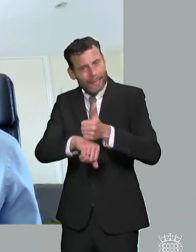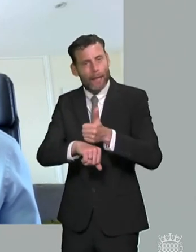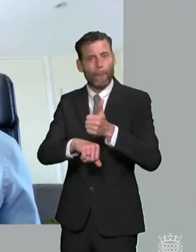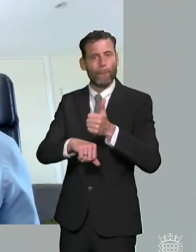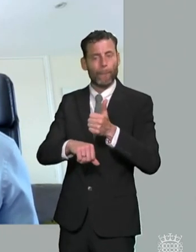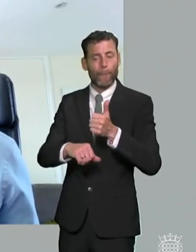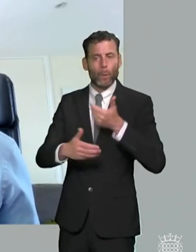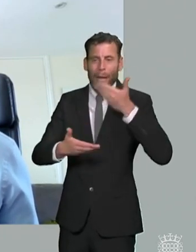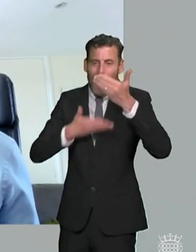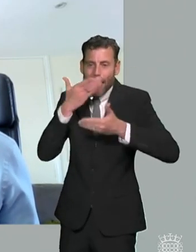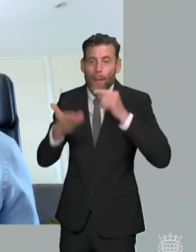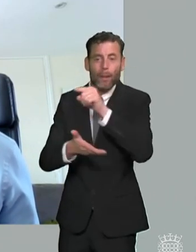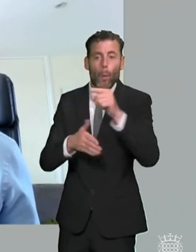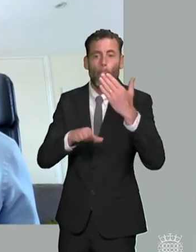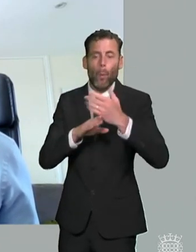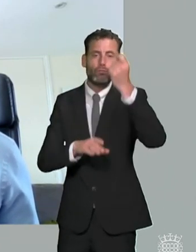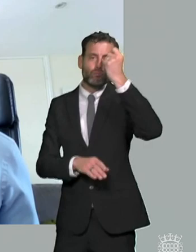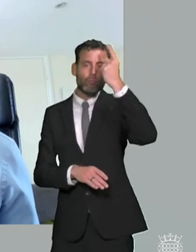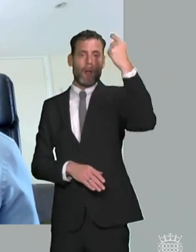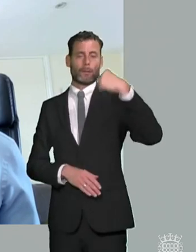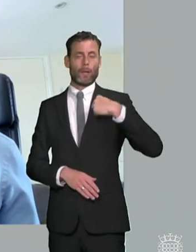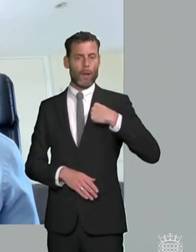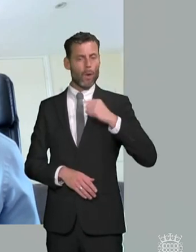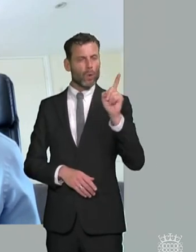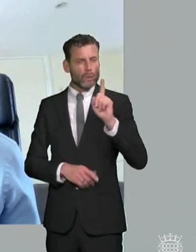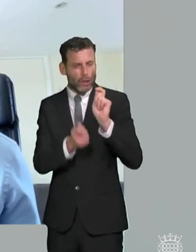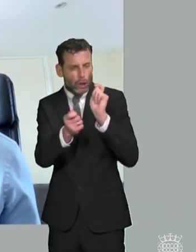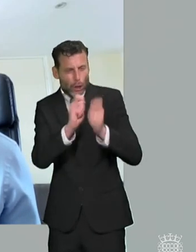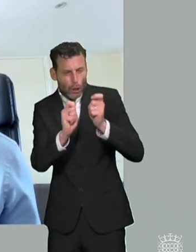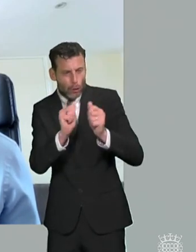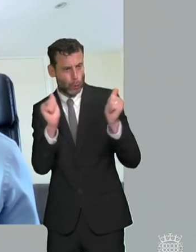and the kind of support a young person will need to access work and have a successful work career